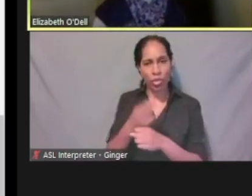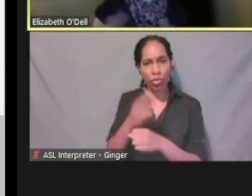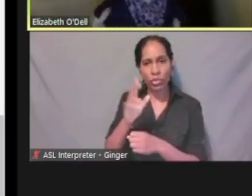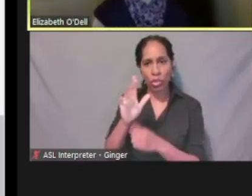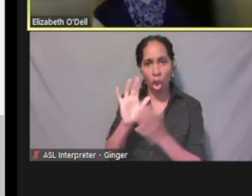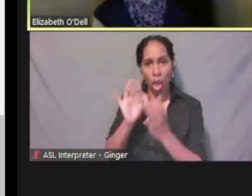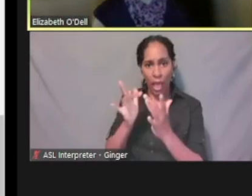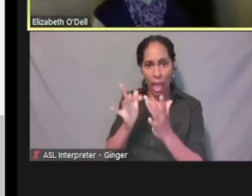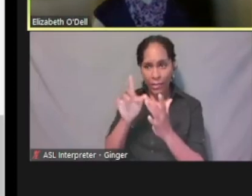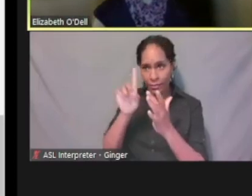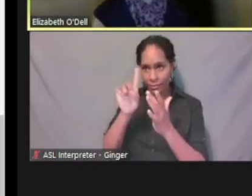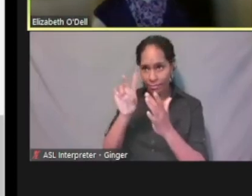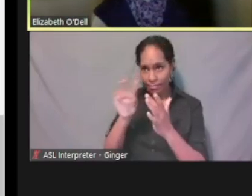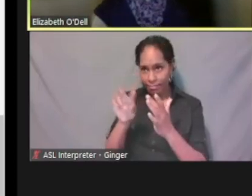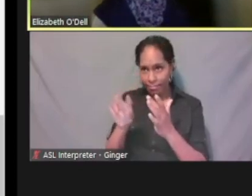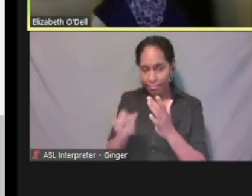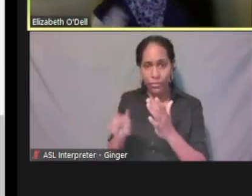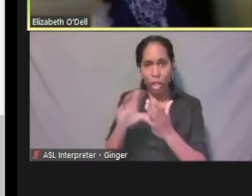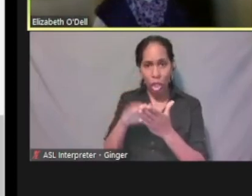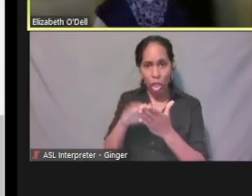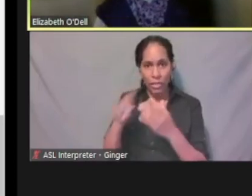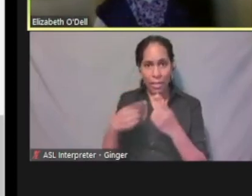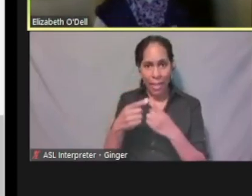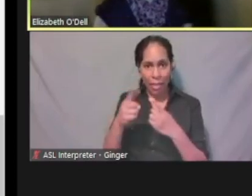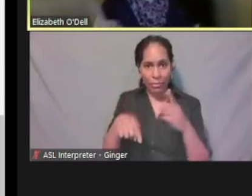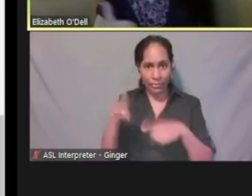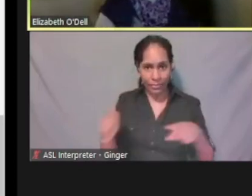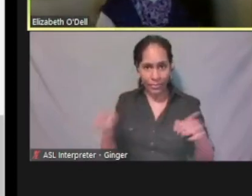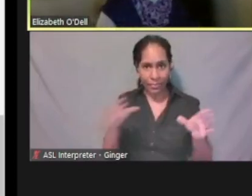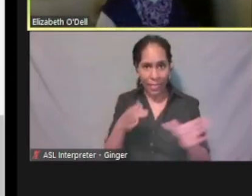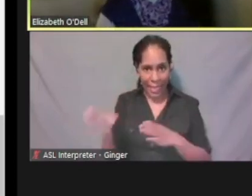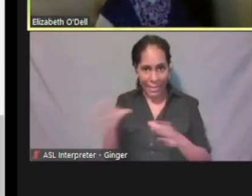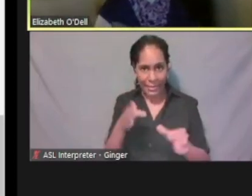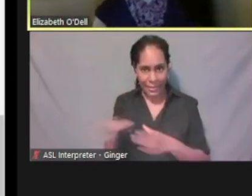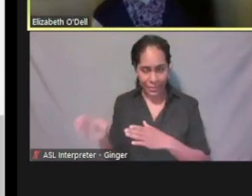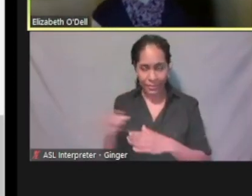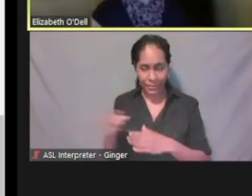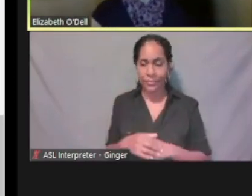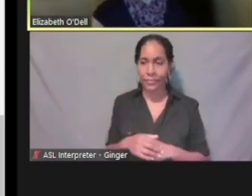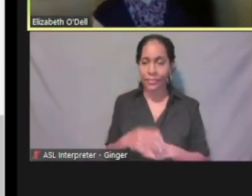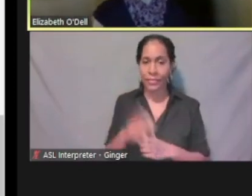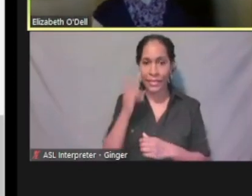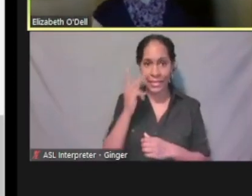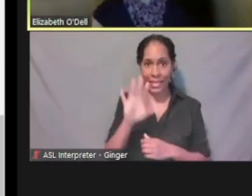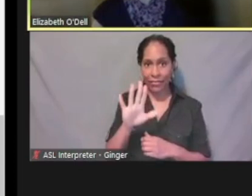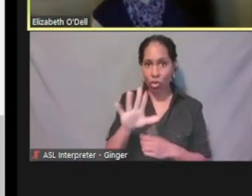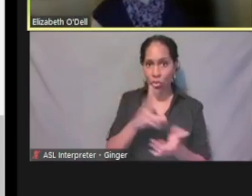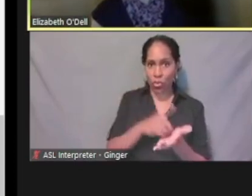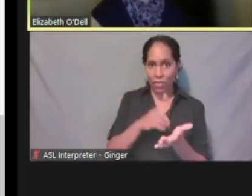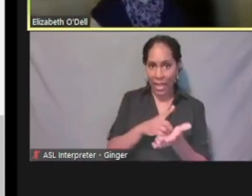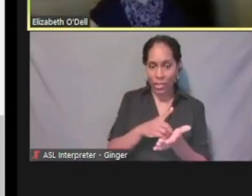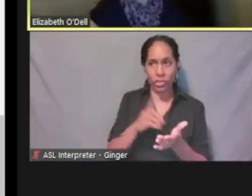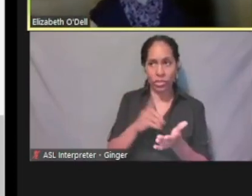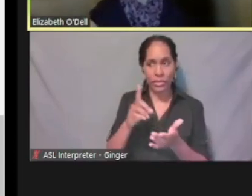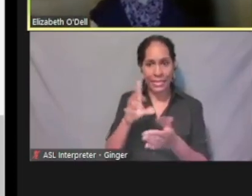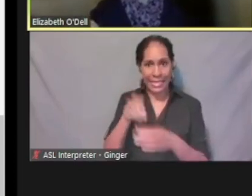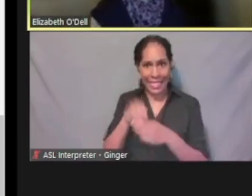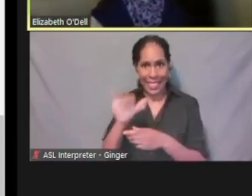and check about plans and their providers to see if their provider is participating with particular plan or all of the plans.